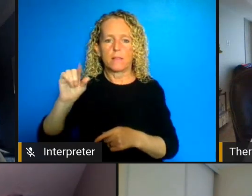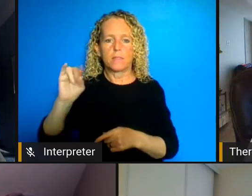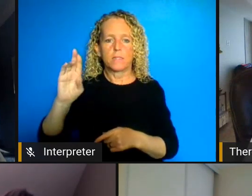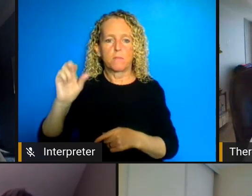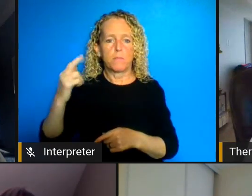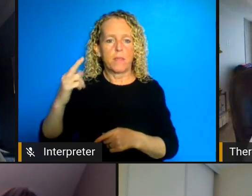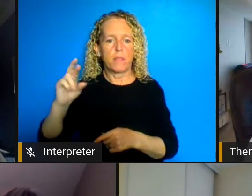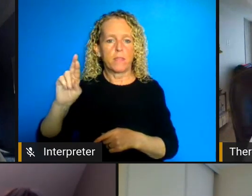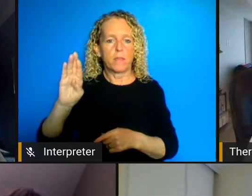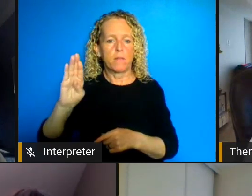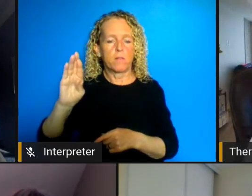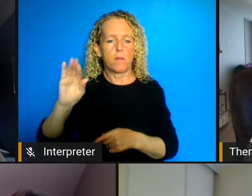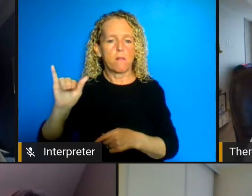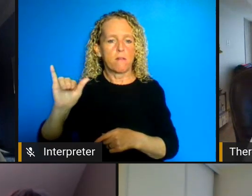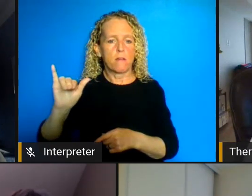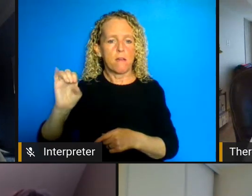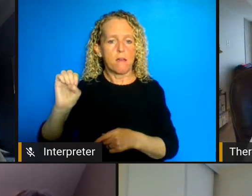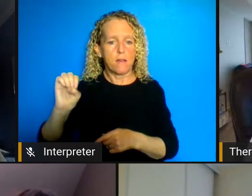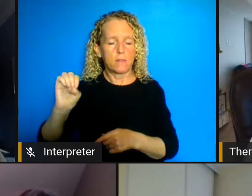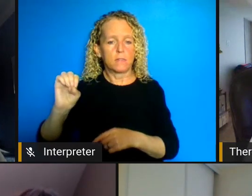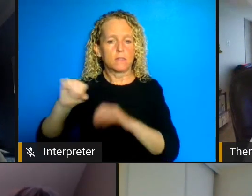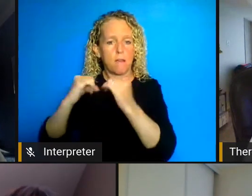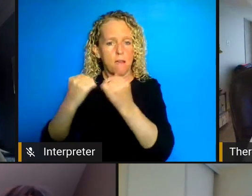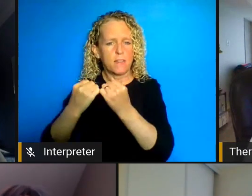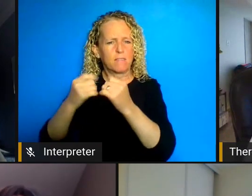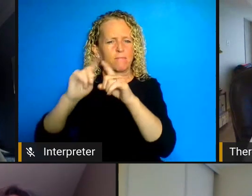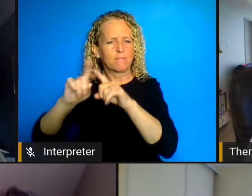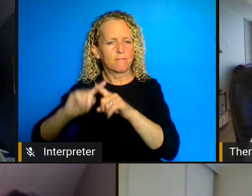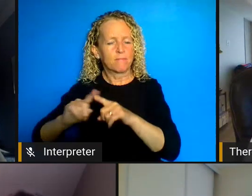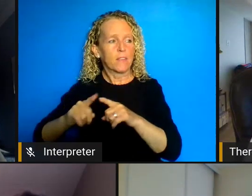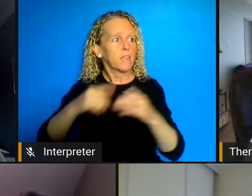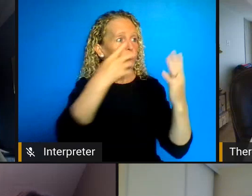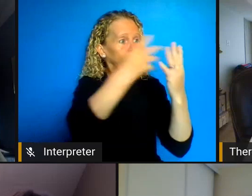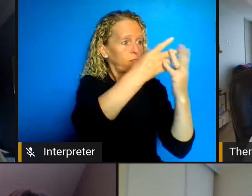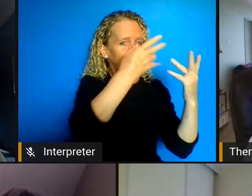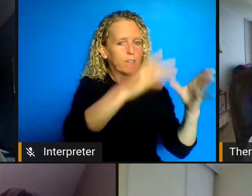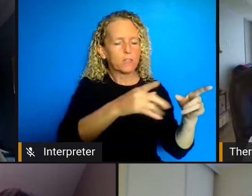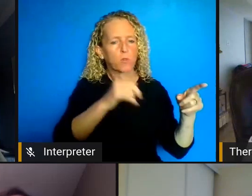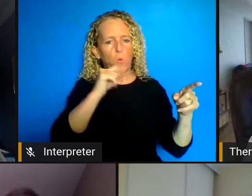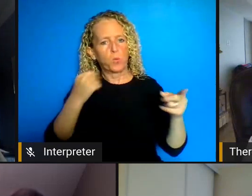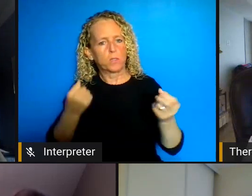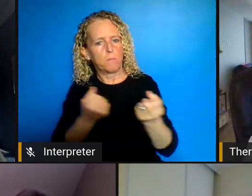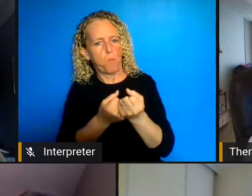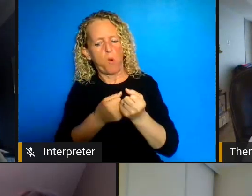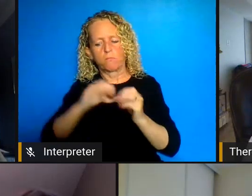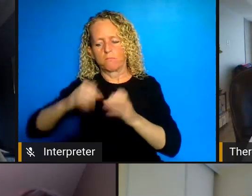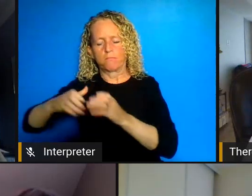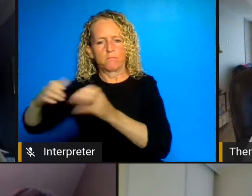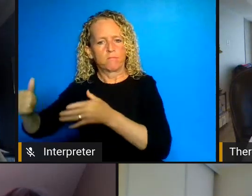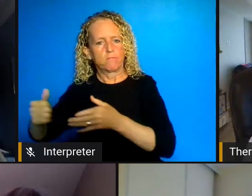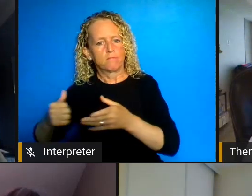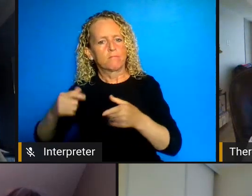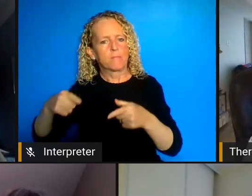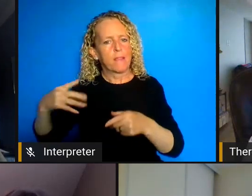Scotia it's meaningful Coverdale Courtwork Society also the Native Friendship